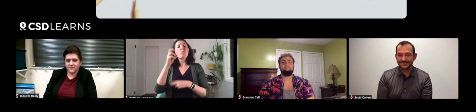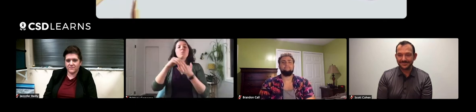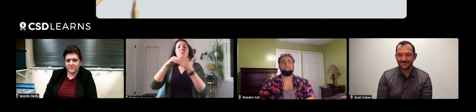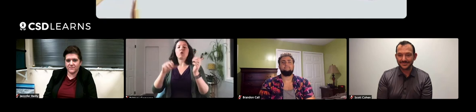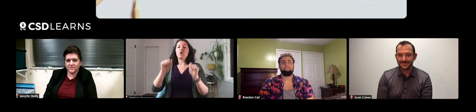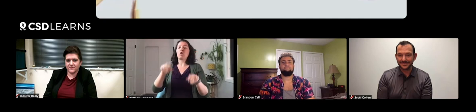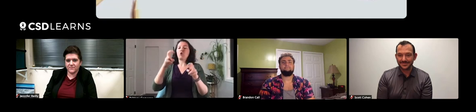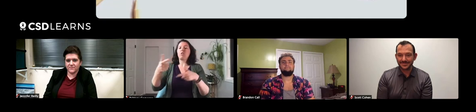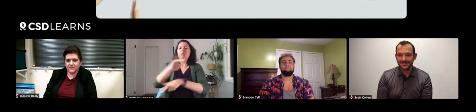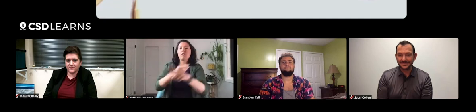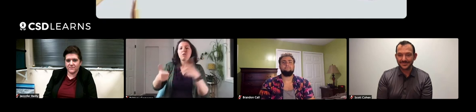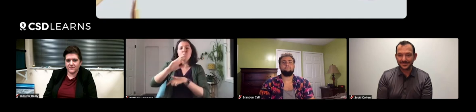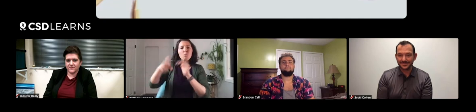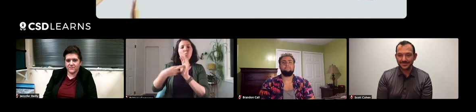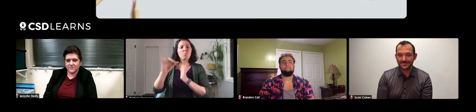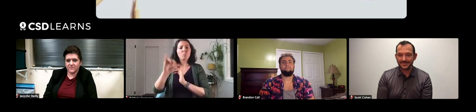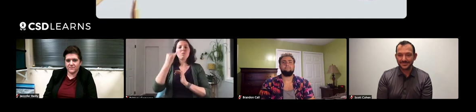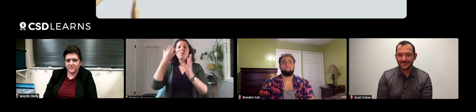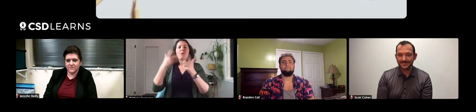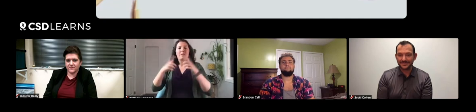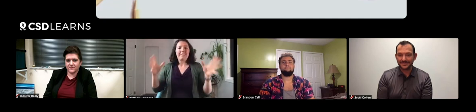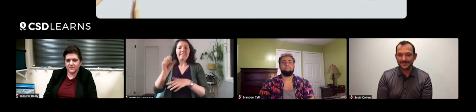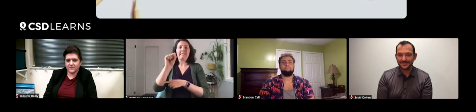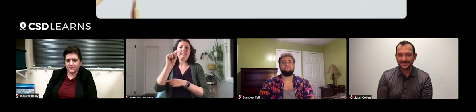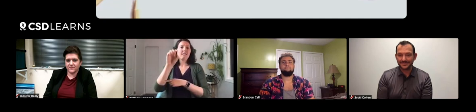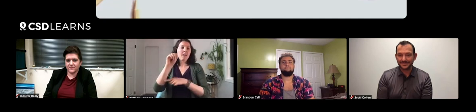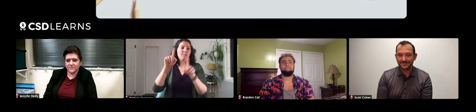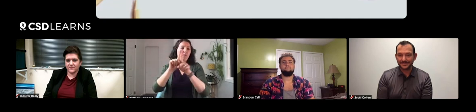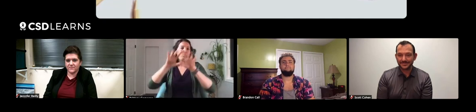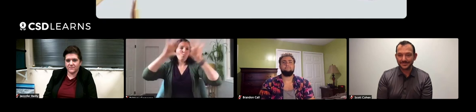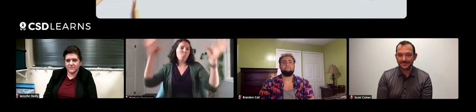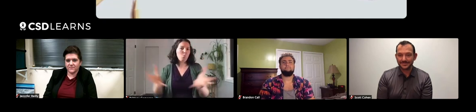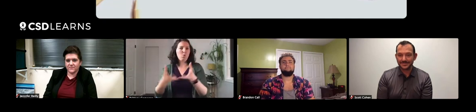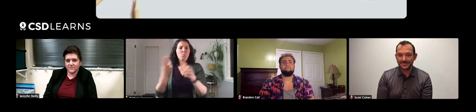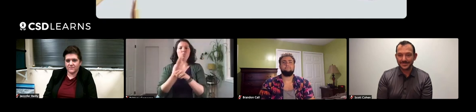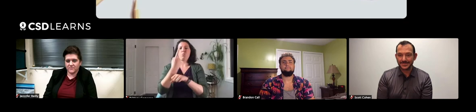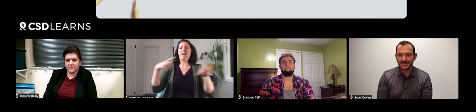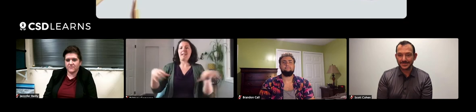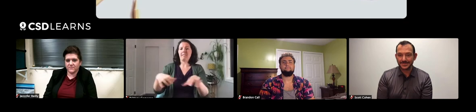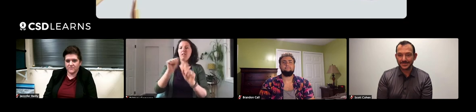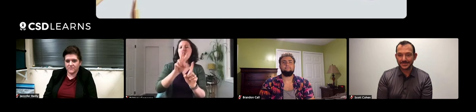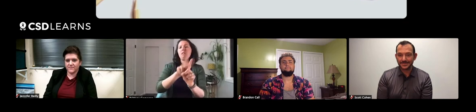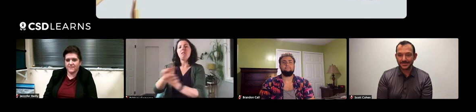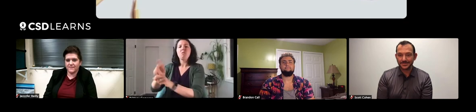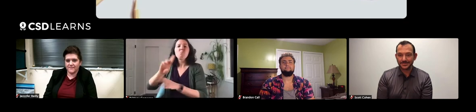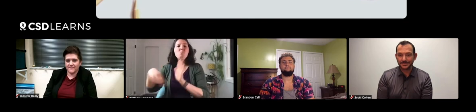You can also have the students switch roles so you cover everything, STEM as a whole,